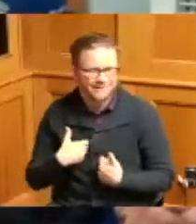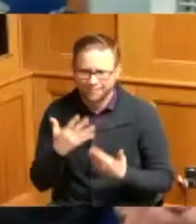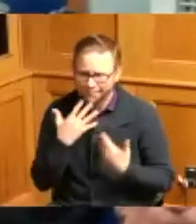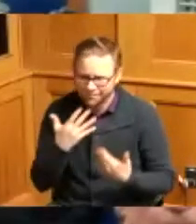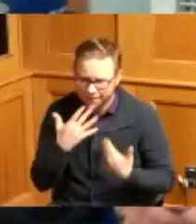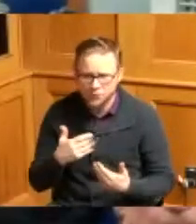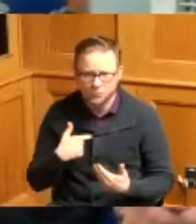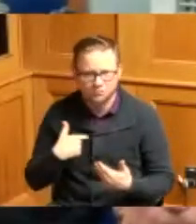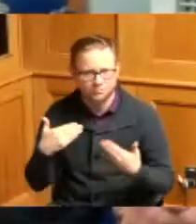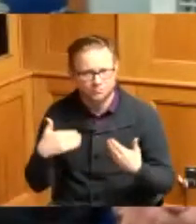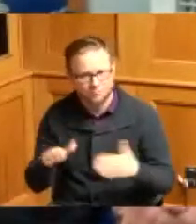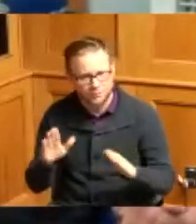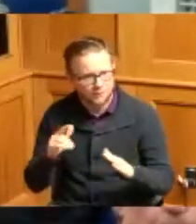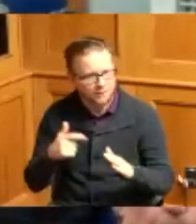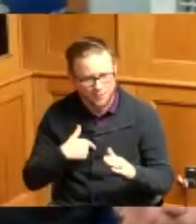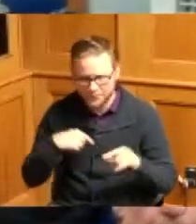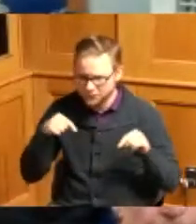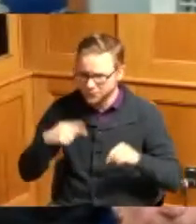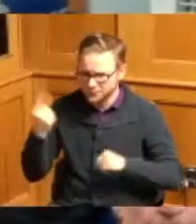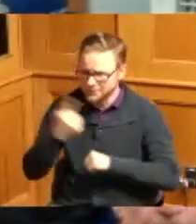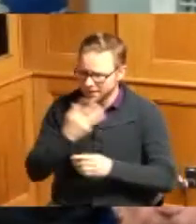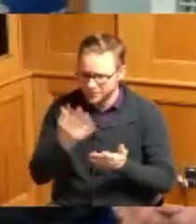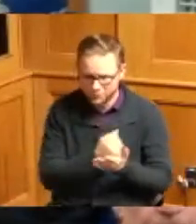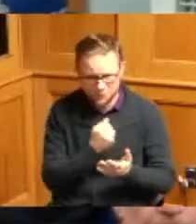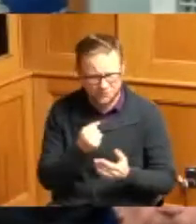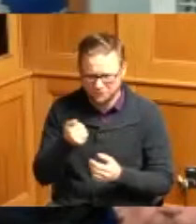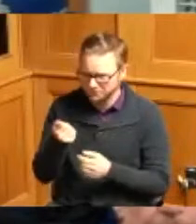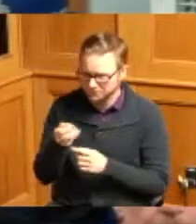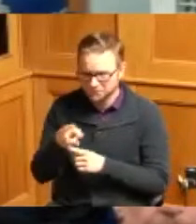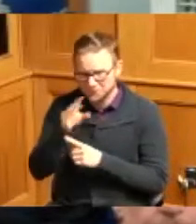to have this day and not a lot of kids can say they have this day not a lot of people